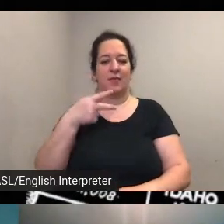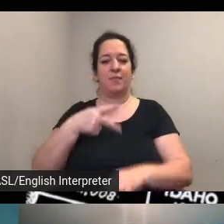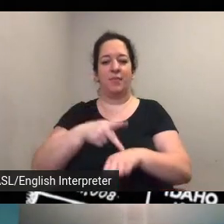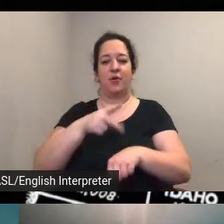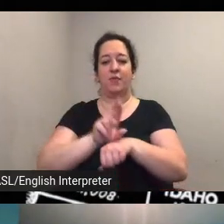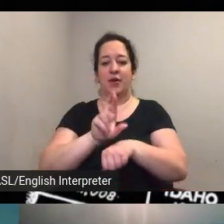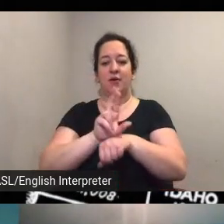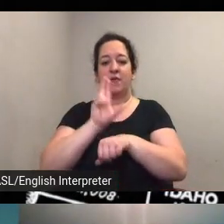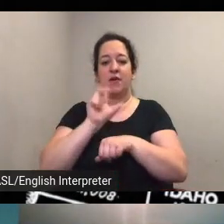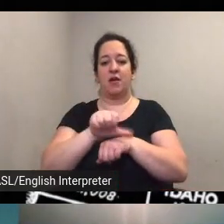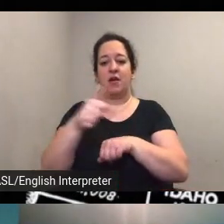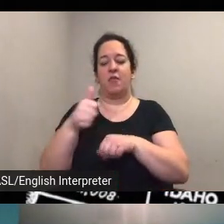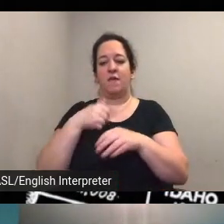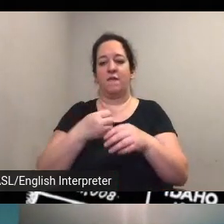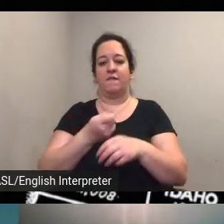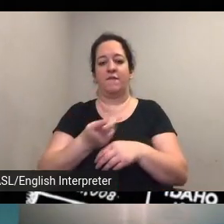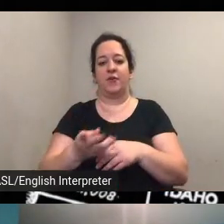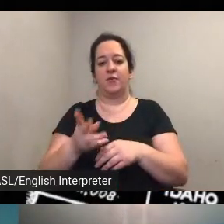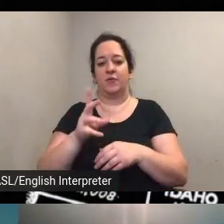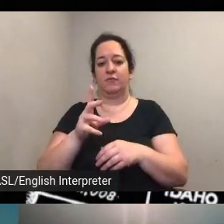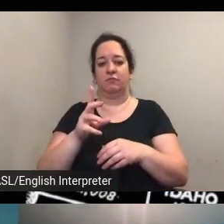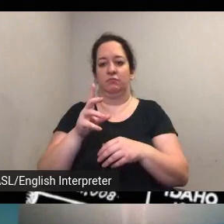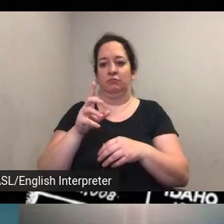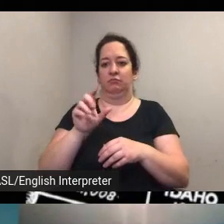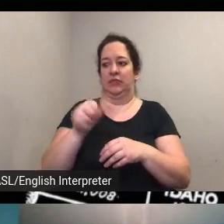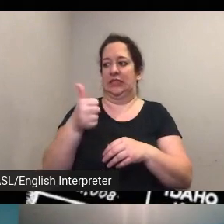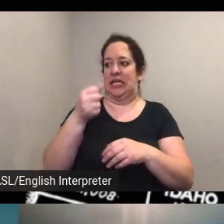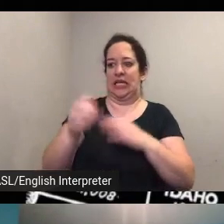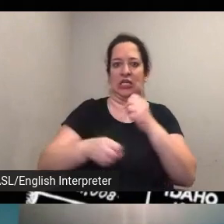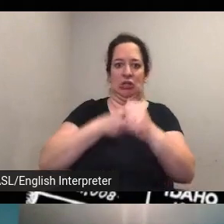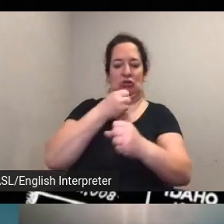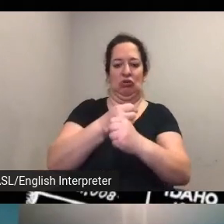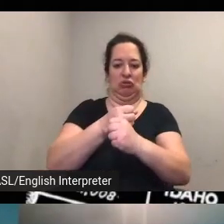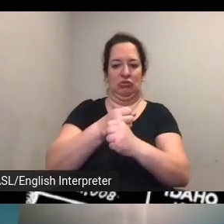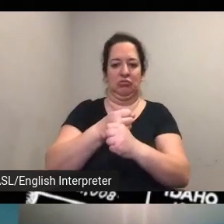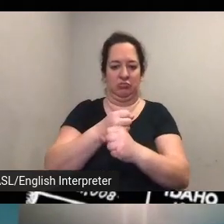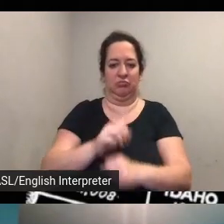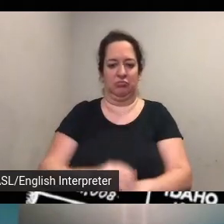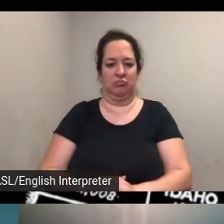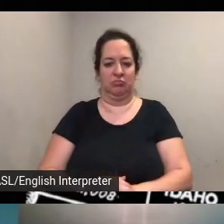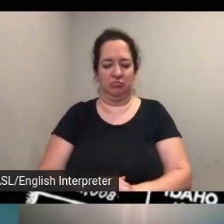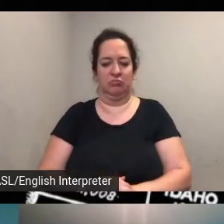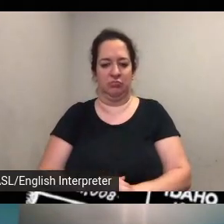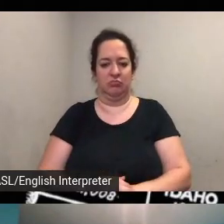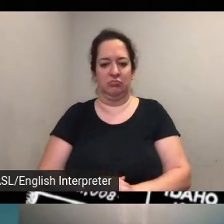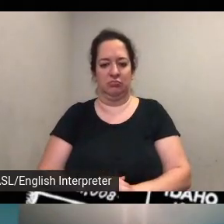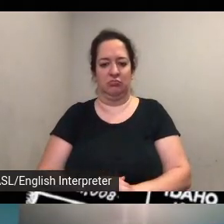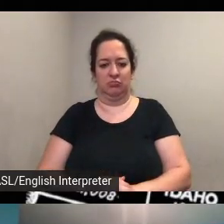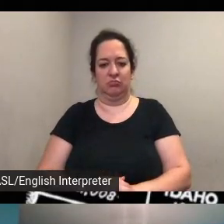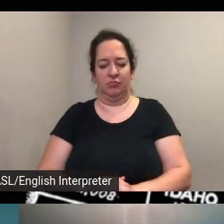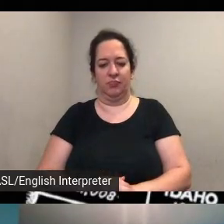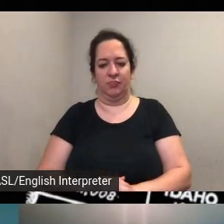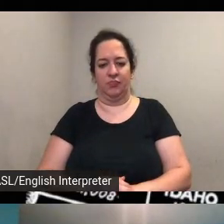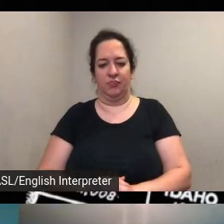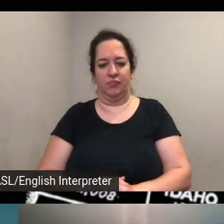before people could uh women could vote there okay great well it looks like kate's got some connections to add